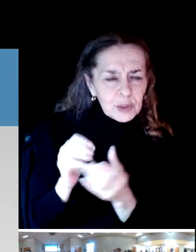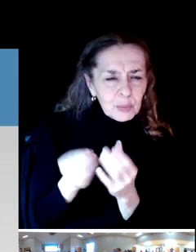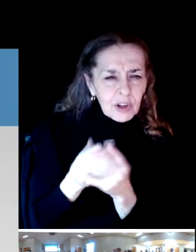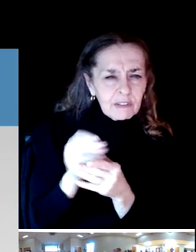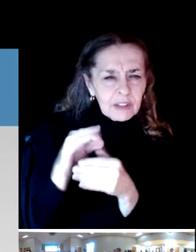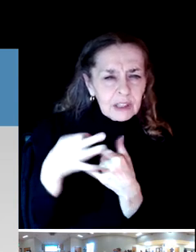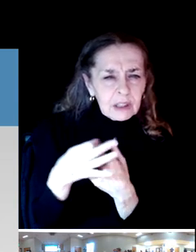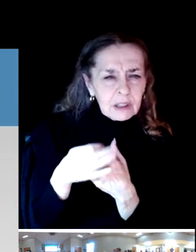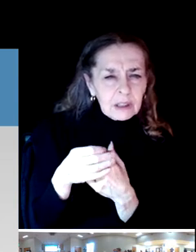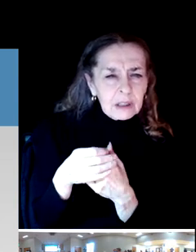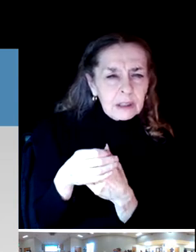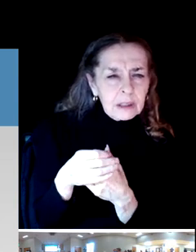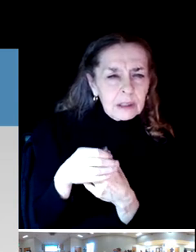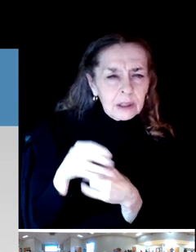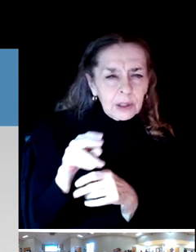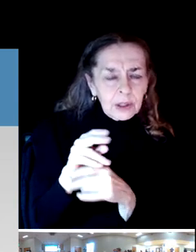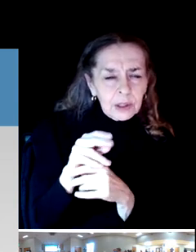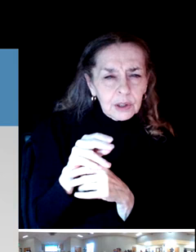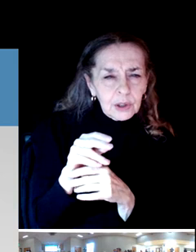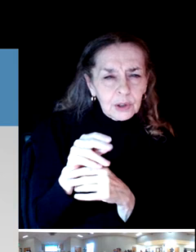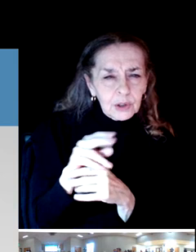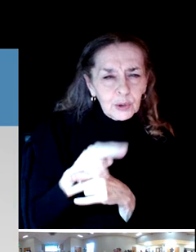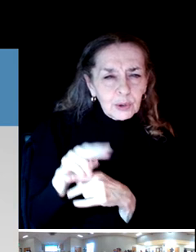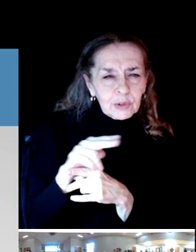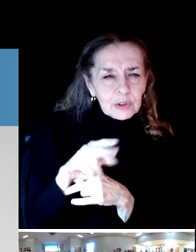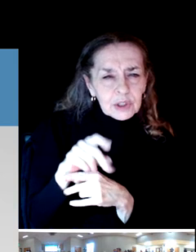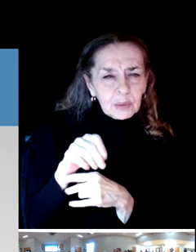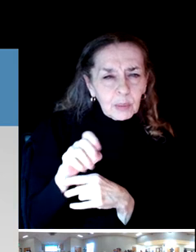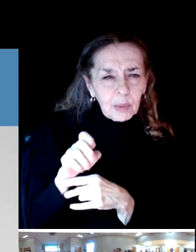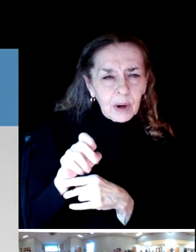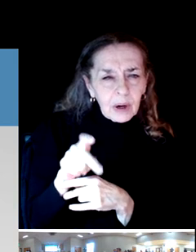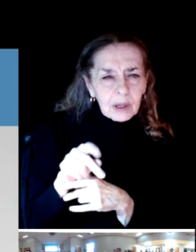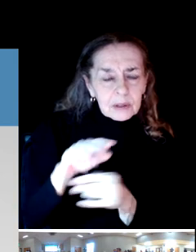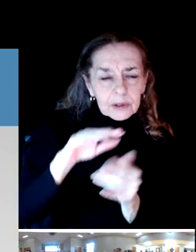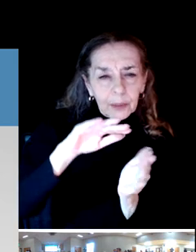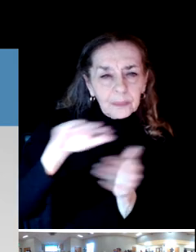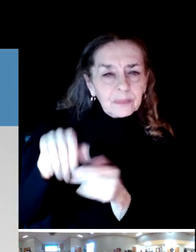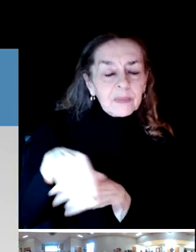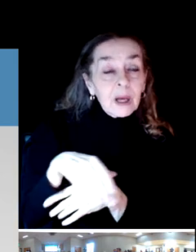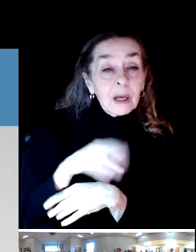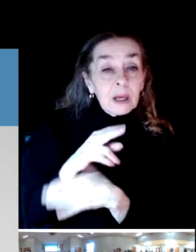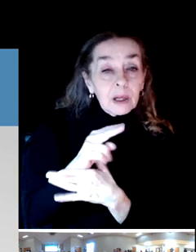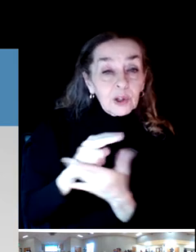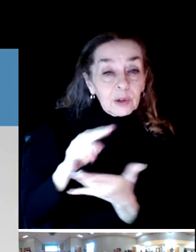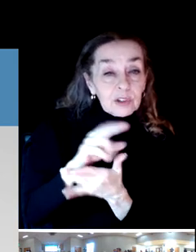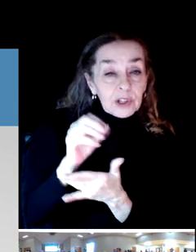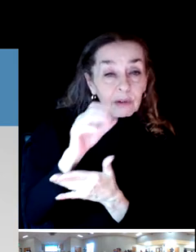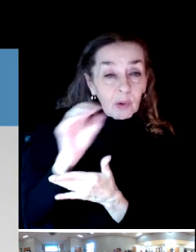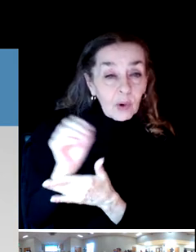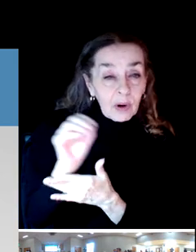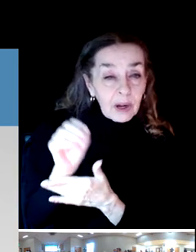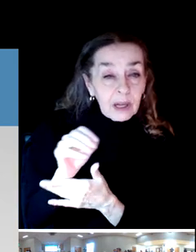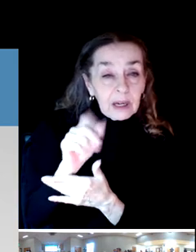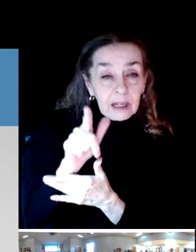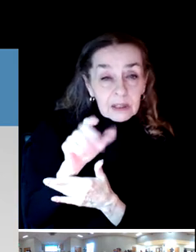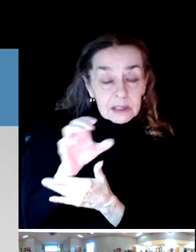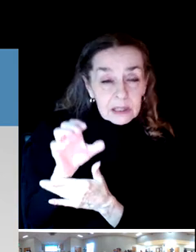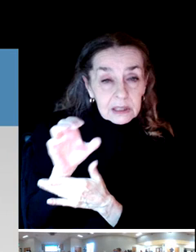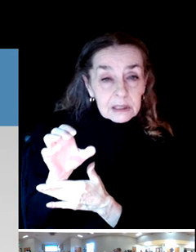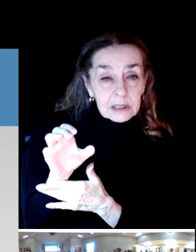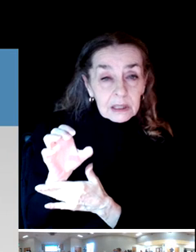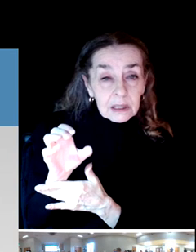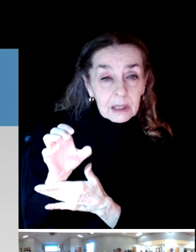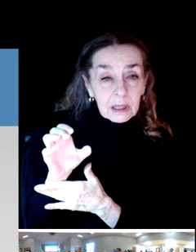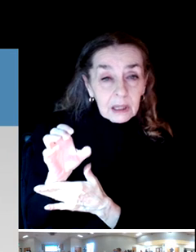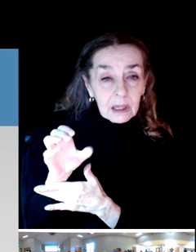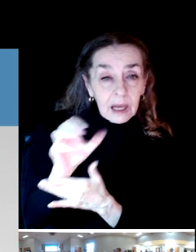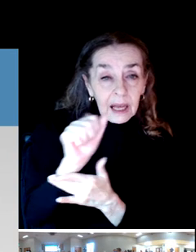The University, volunteer partners, Lane Community College, AARP, and again, I don't need to